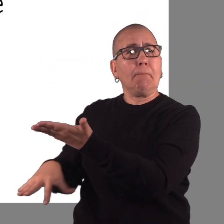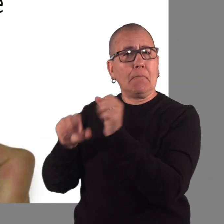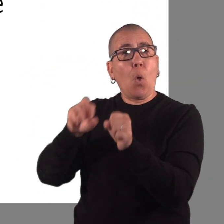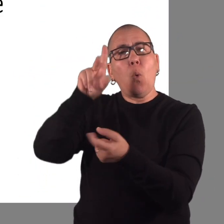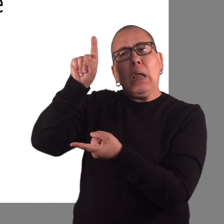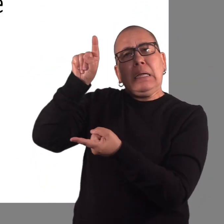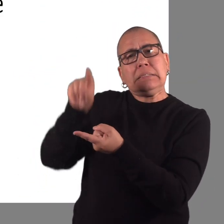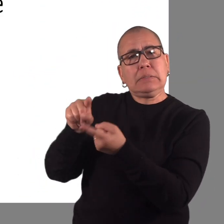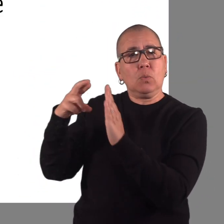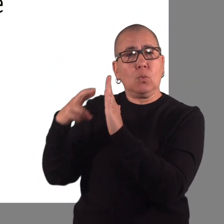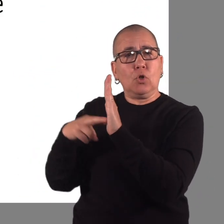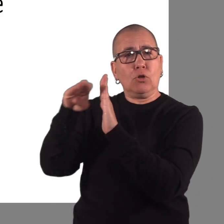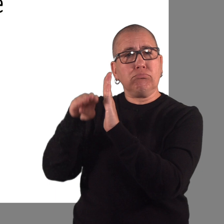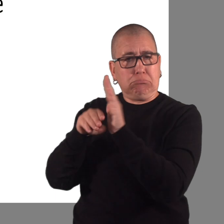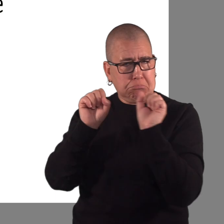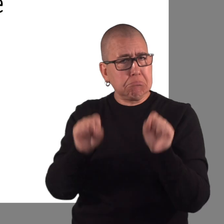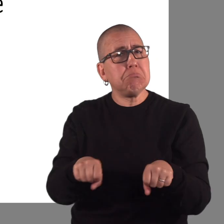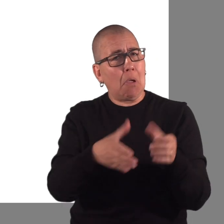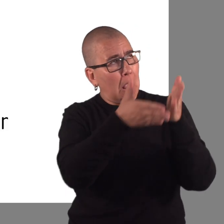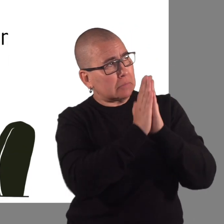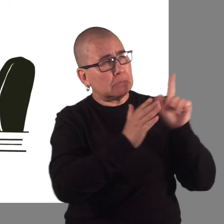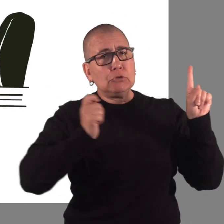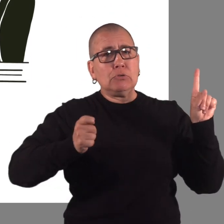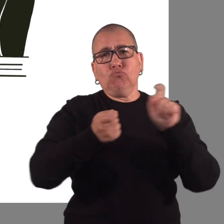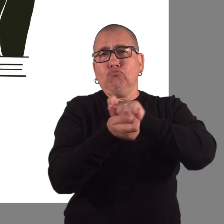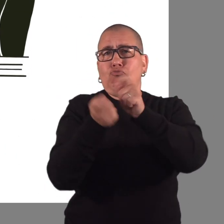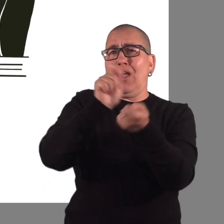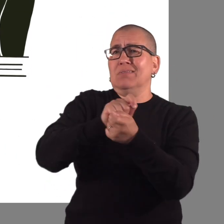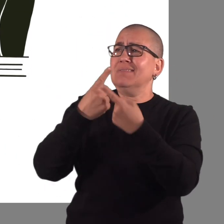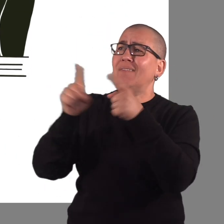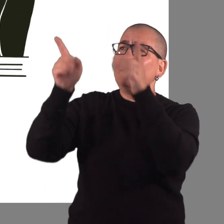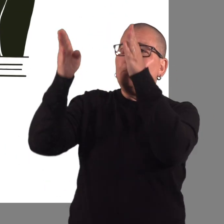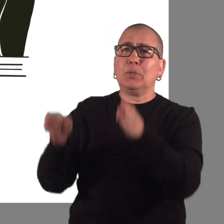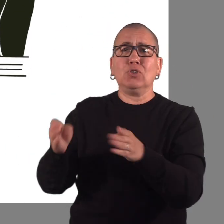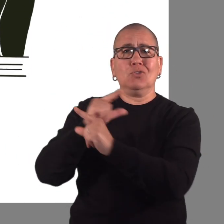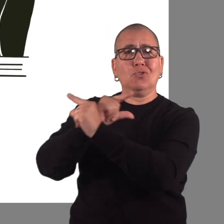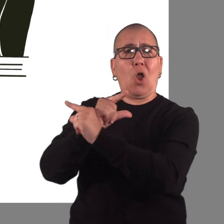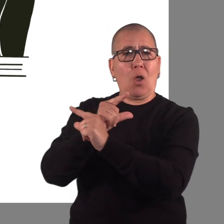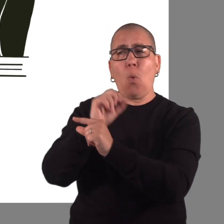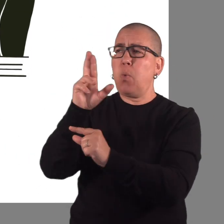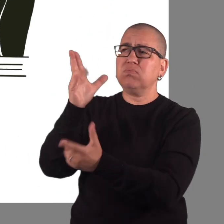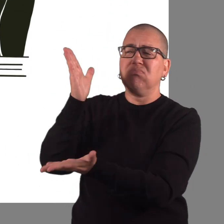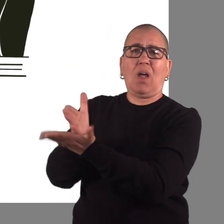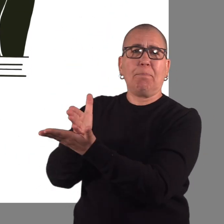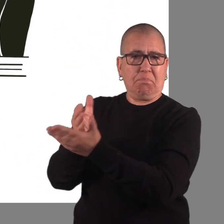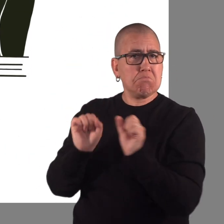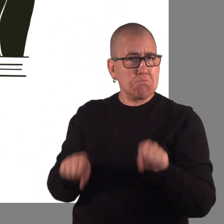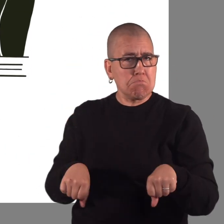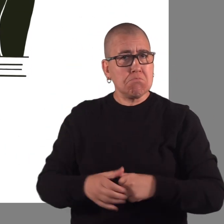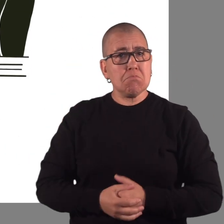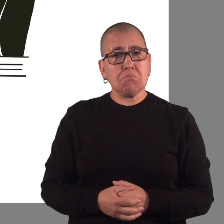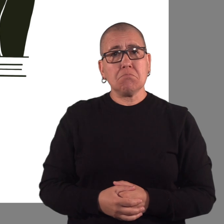or to ask a judge to change or terminate guardianship.